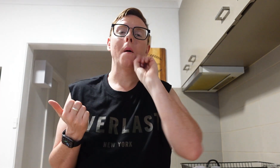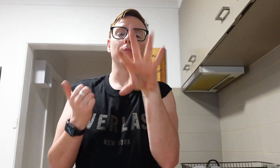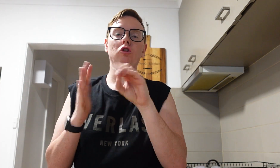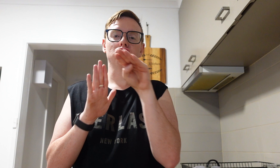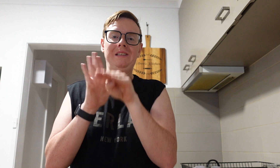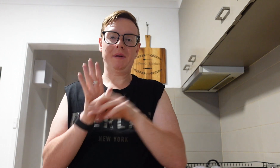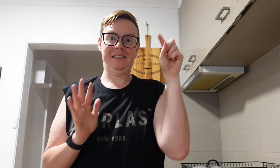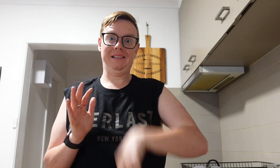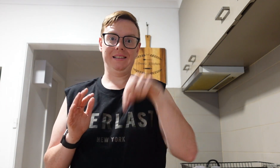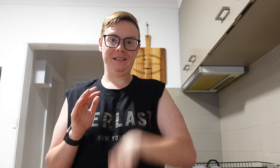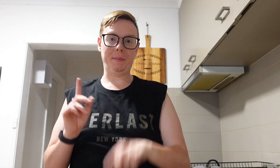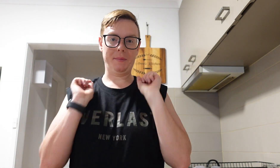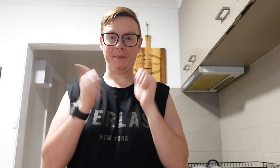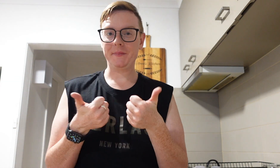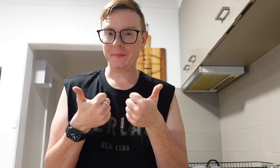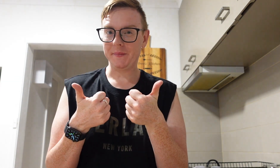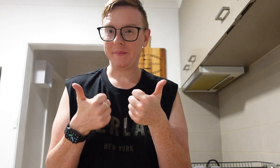I will share the recipe in description